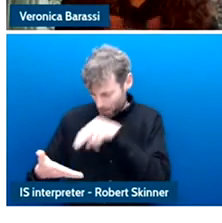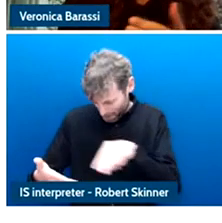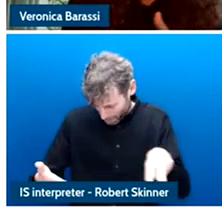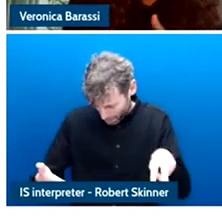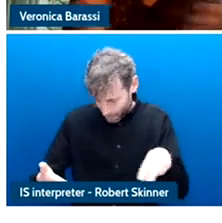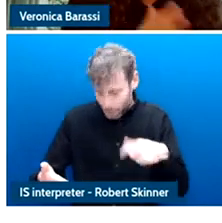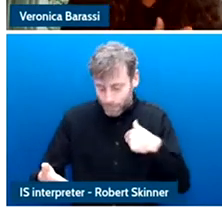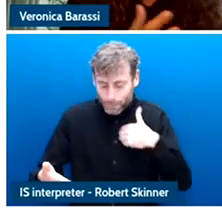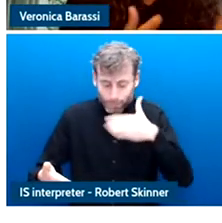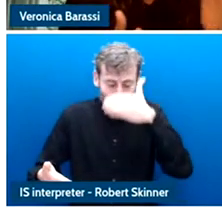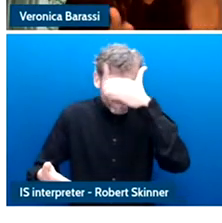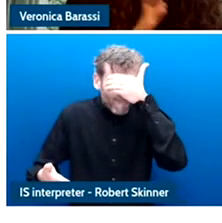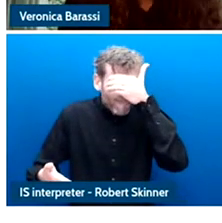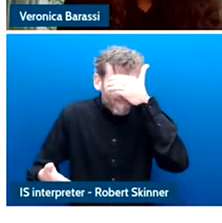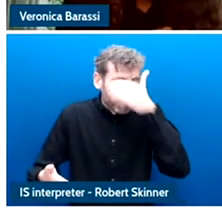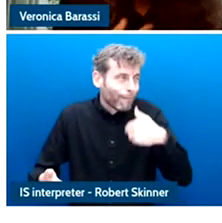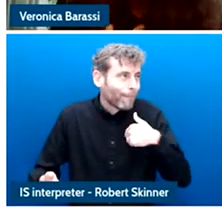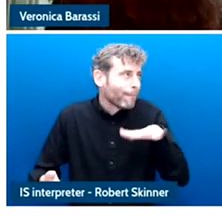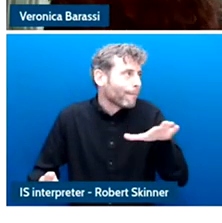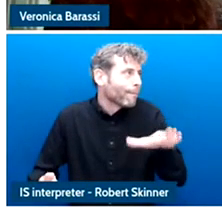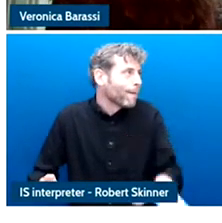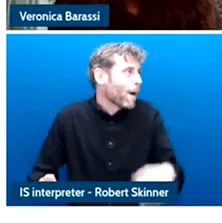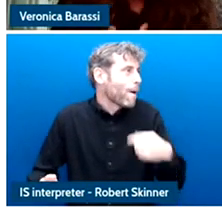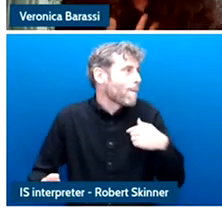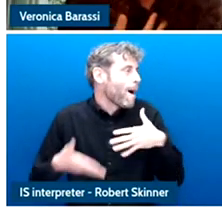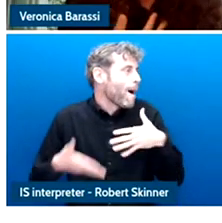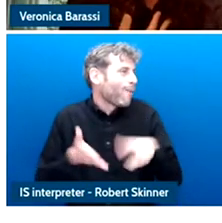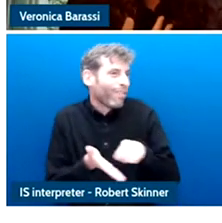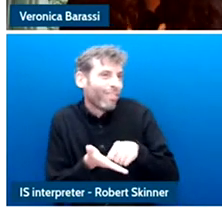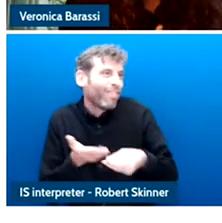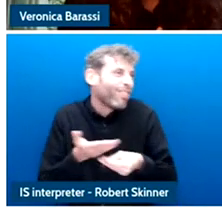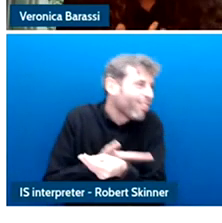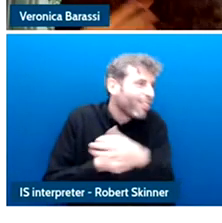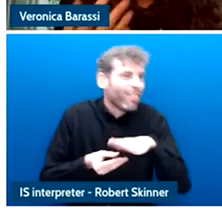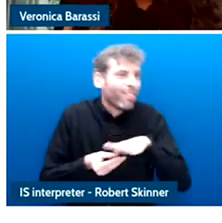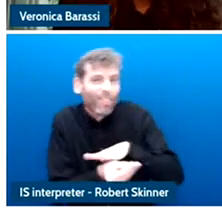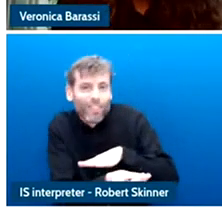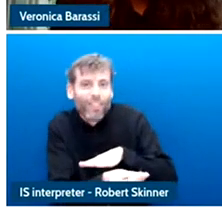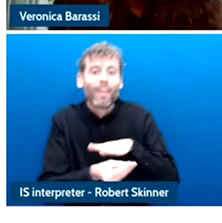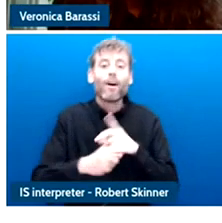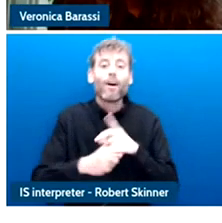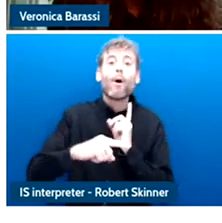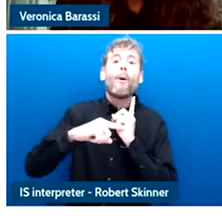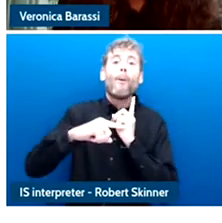and then I found old medical bills and medical diagnoses that I had forgotten